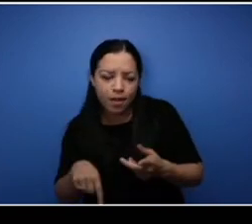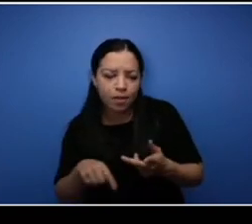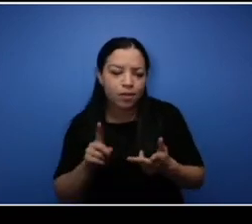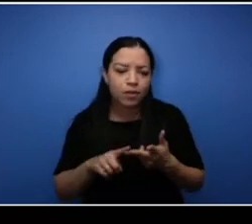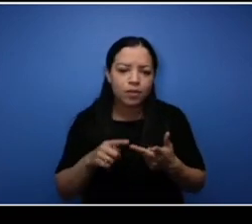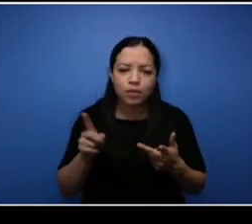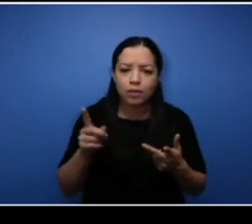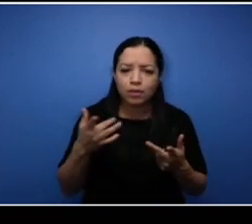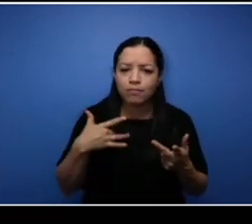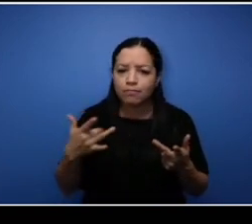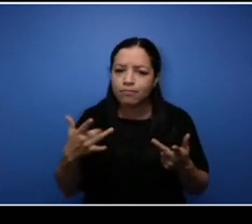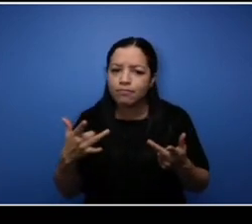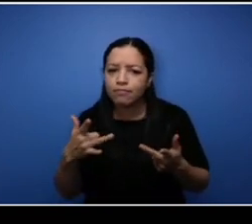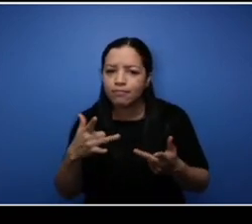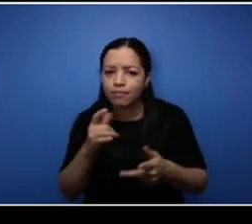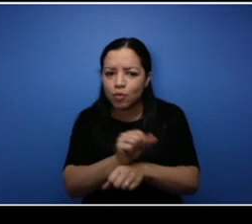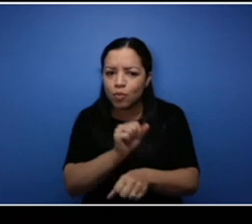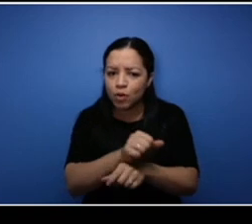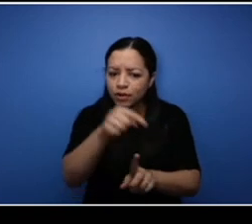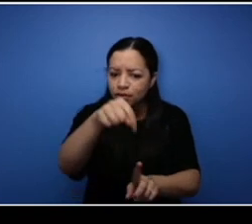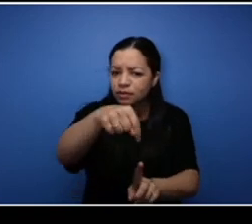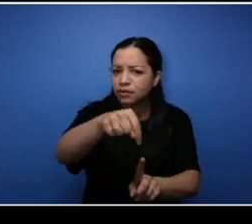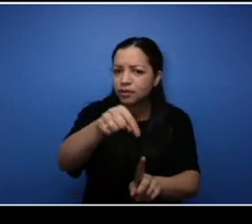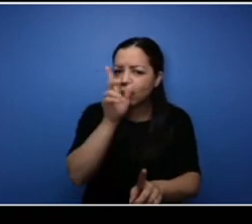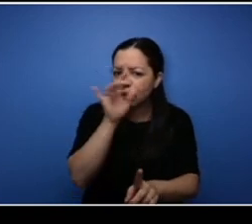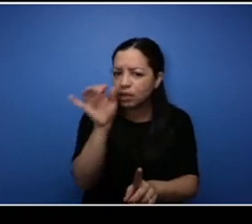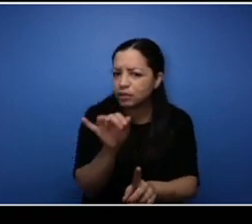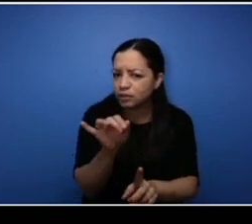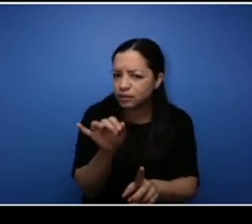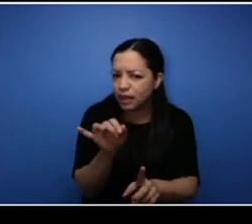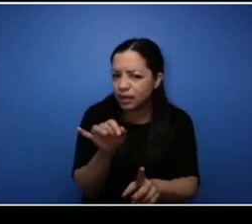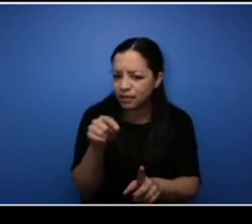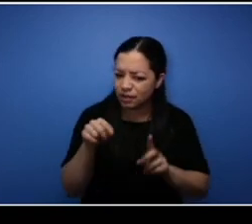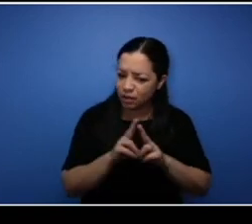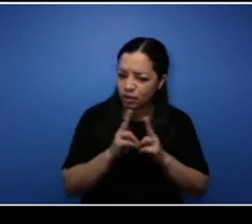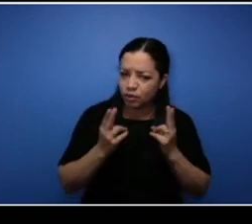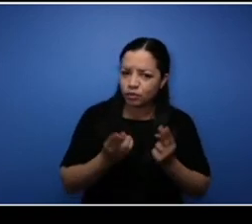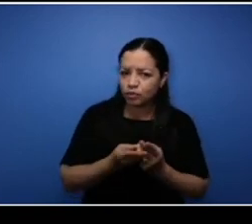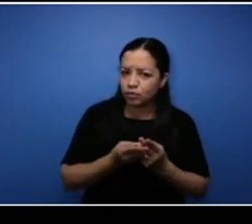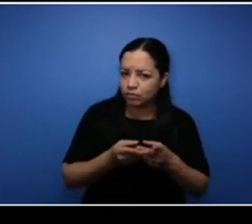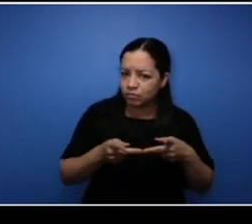our sector because as a union shop you know there's certain jobs that are just set as